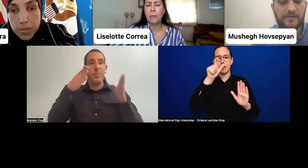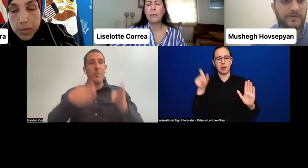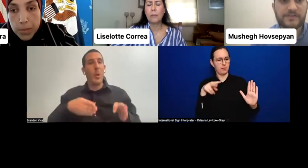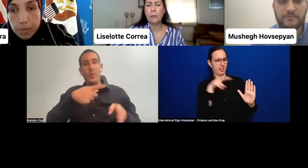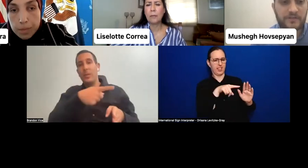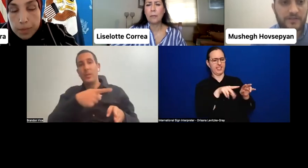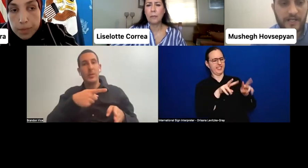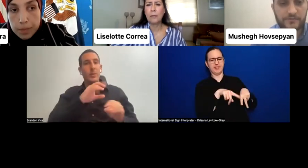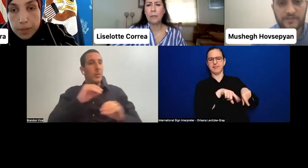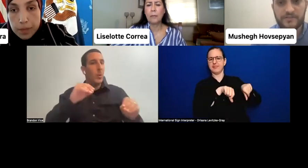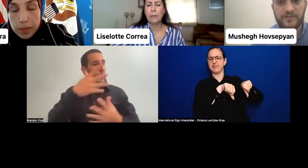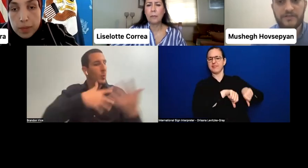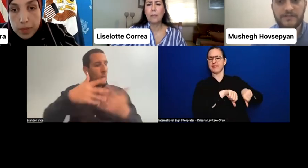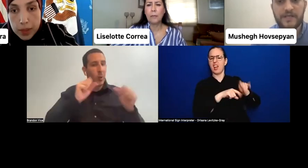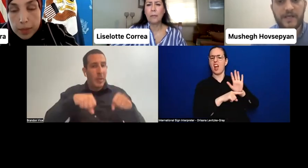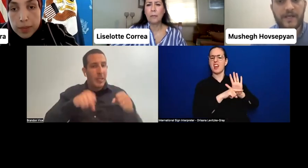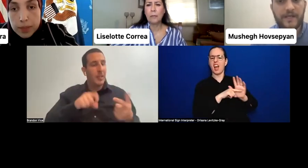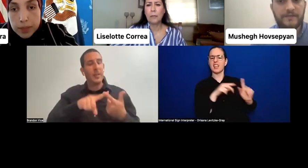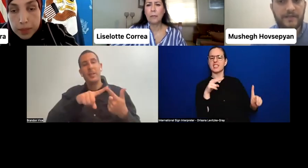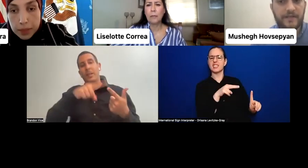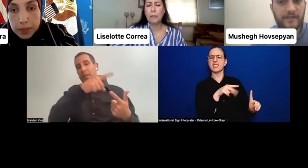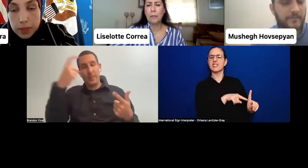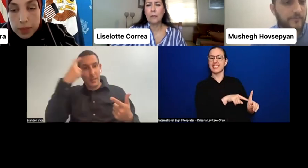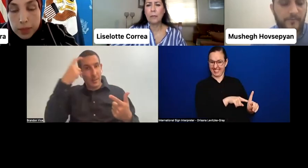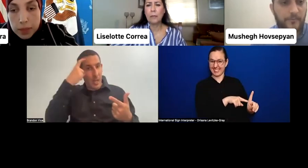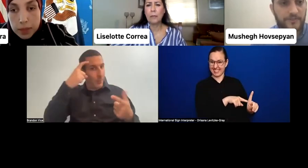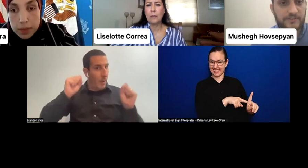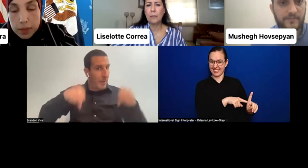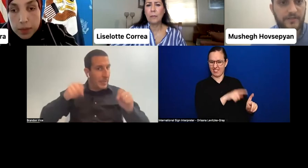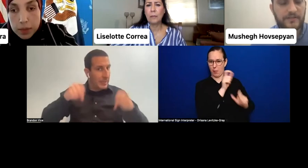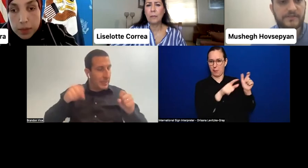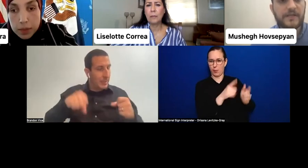persons with intellectual disabilities, and women with disabilities.